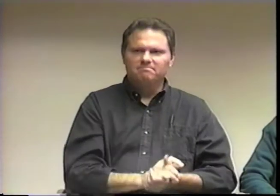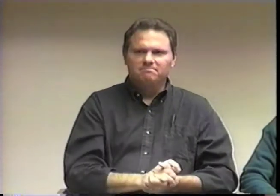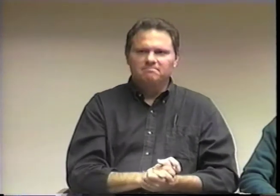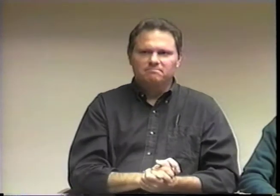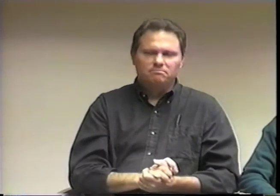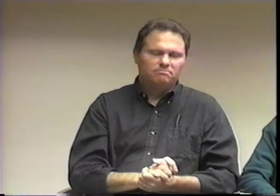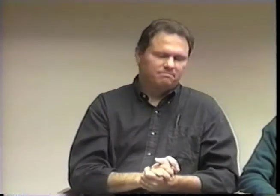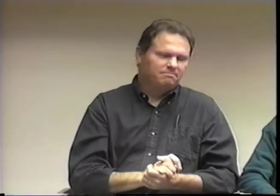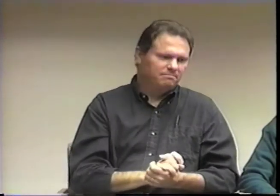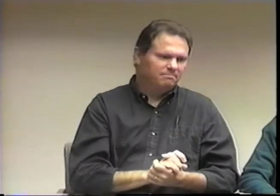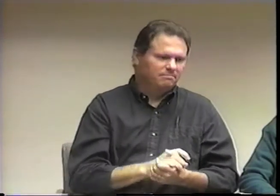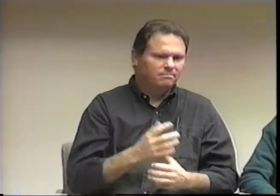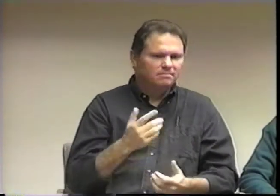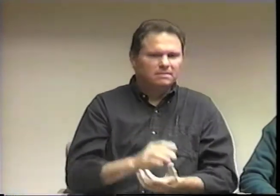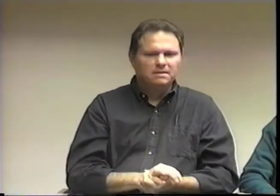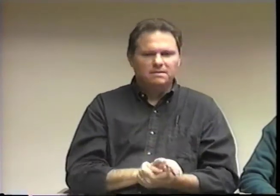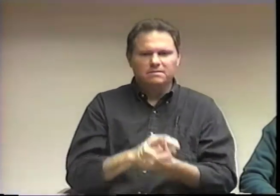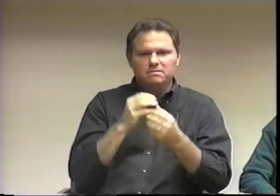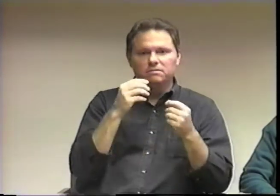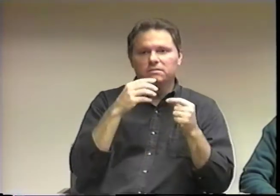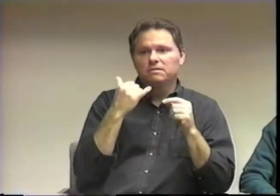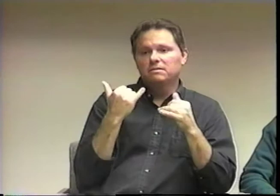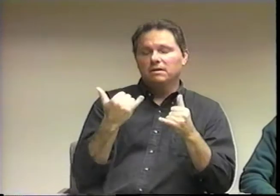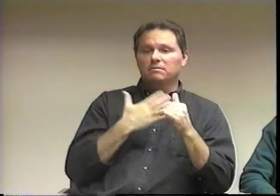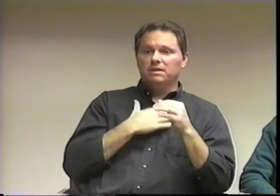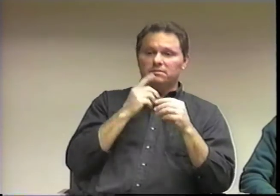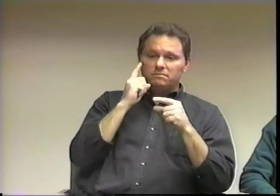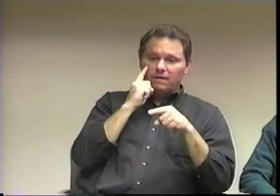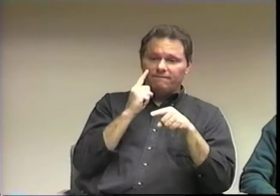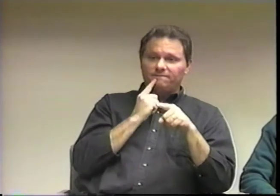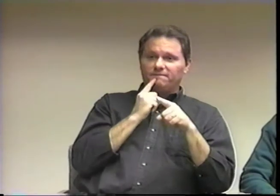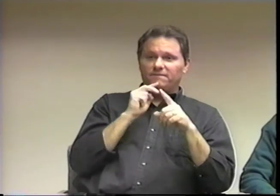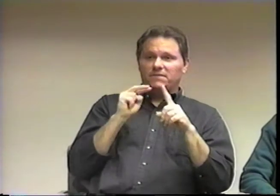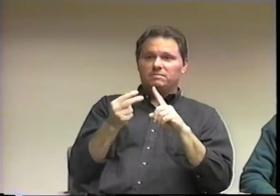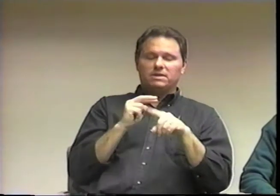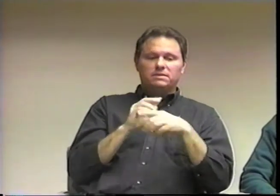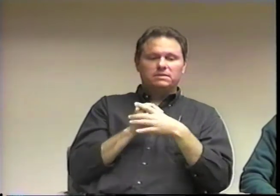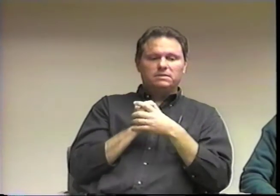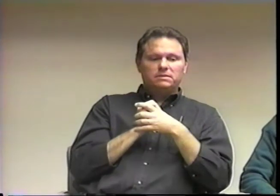Now that I'm older, and married to Kimberly, I do understand what they go through.